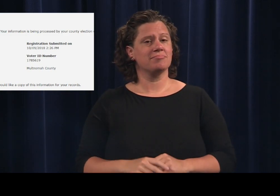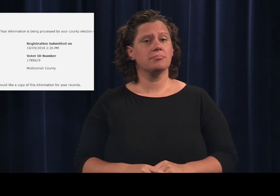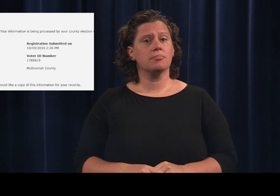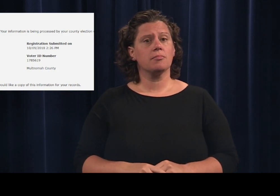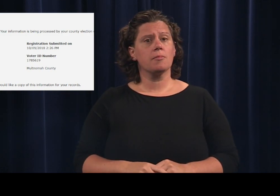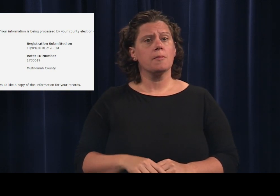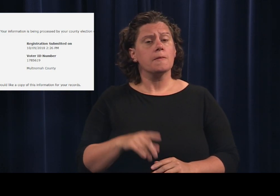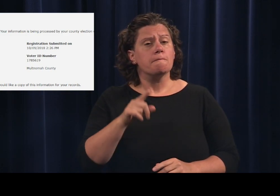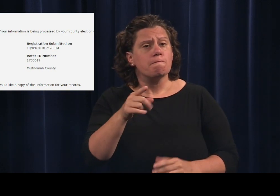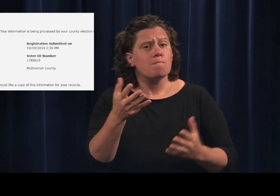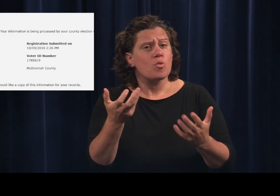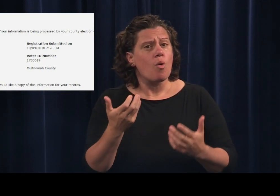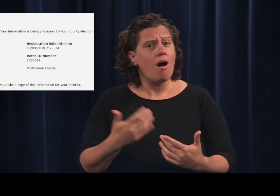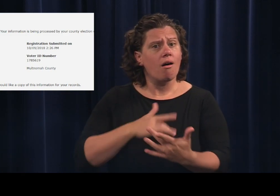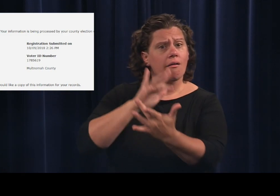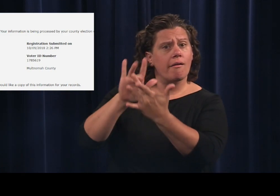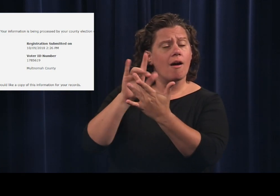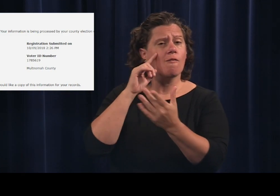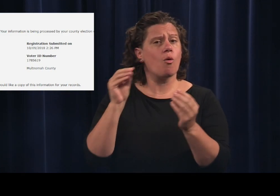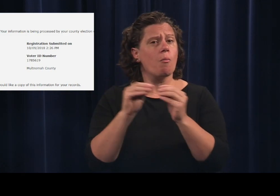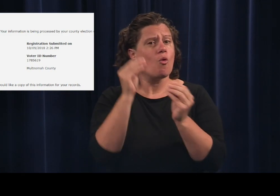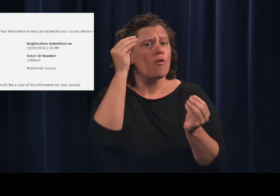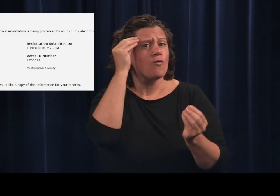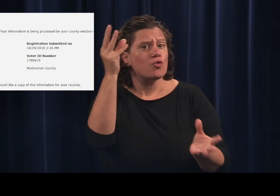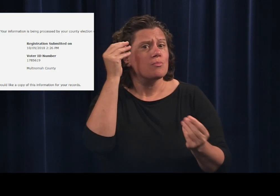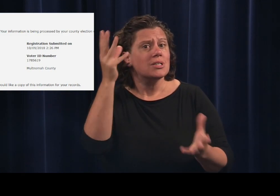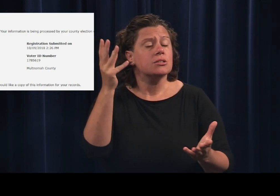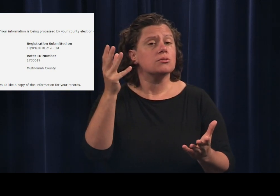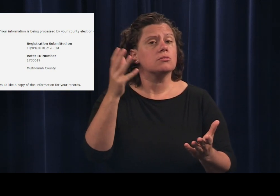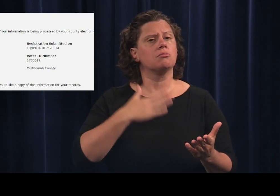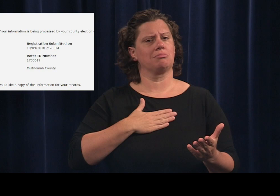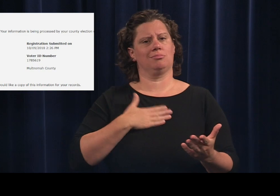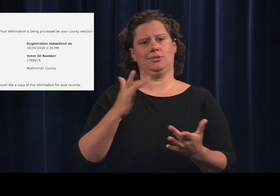If you have additional questions or need more